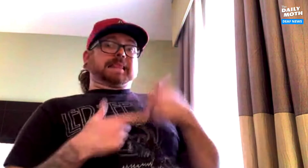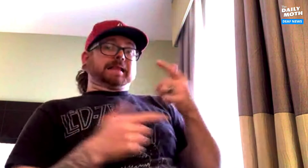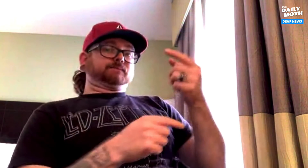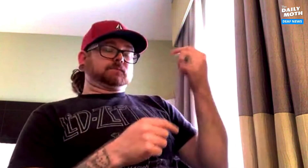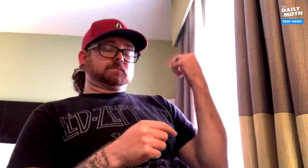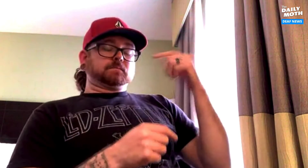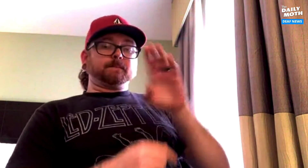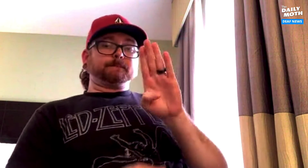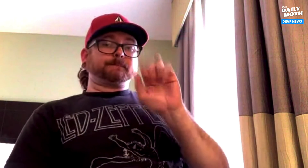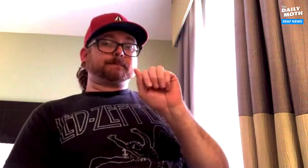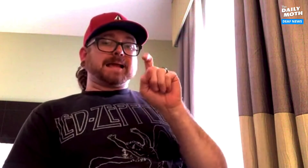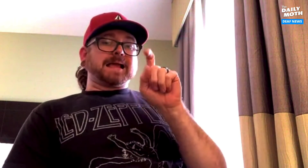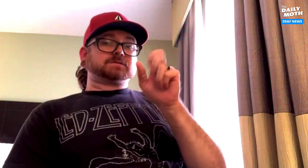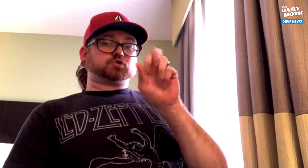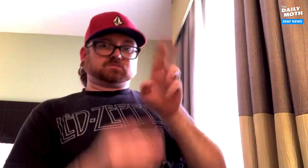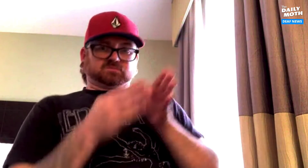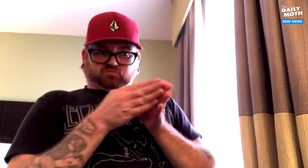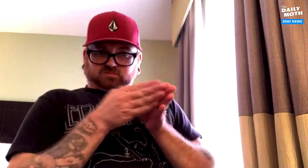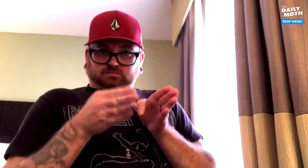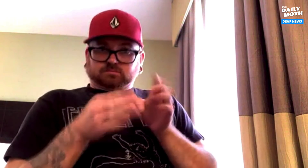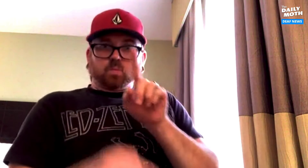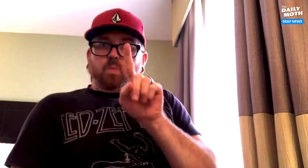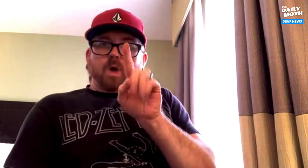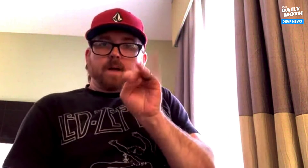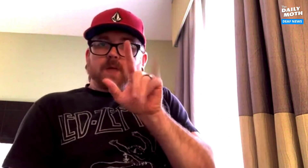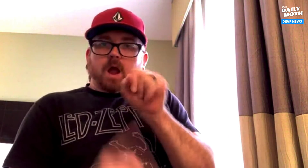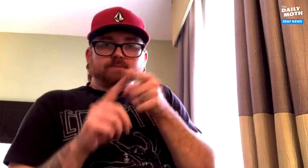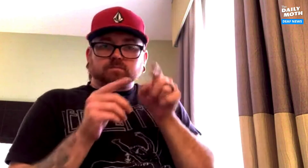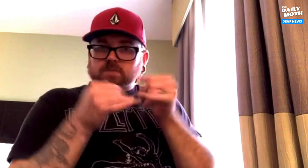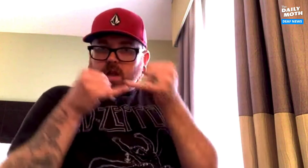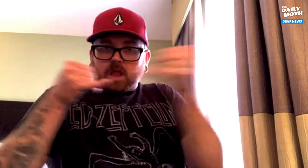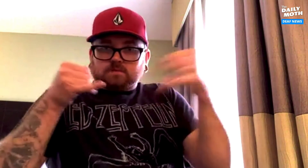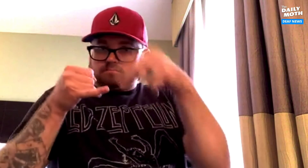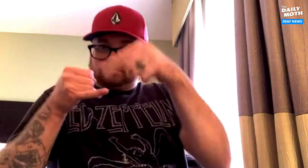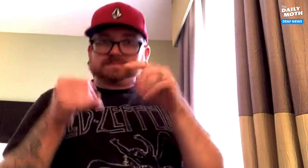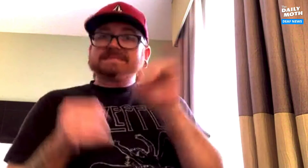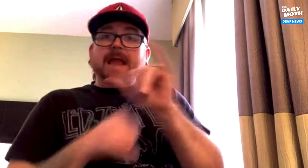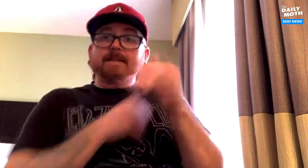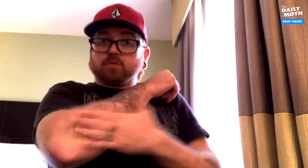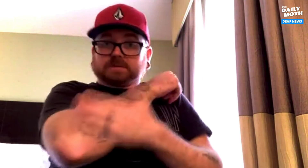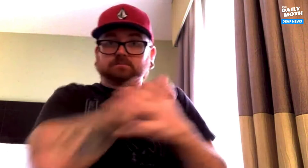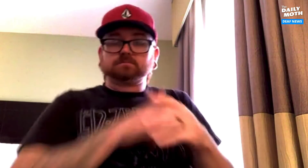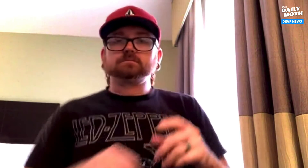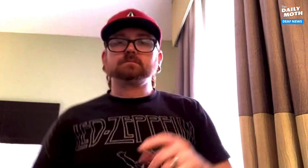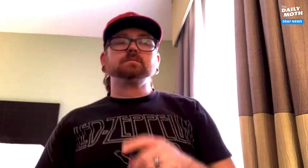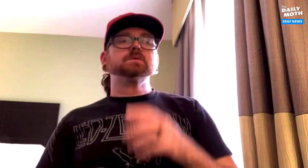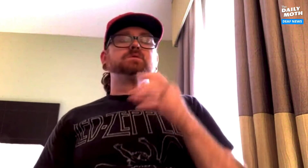I live in Baxter, the next town. It's only a mile away in the same county.